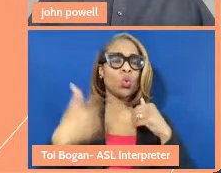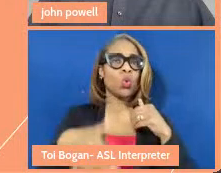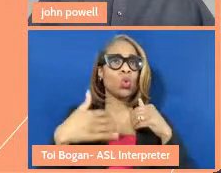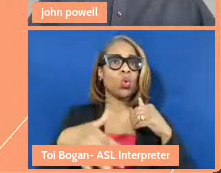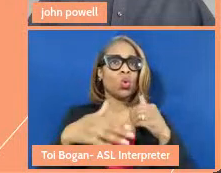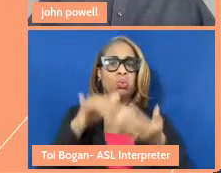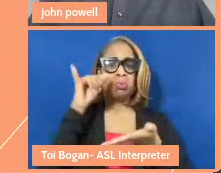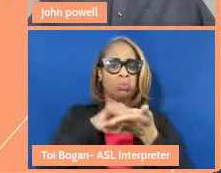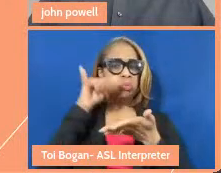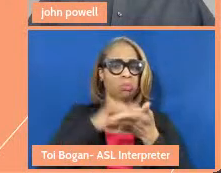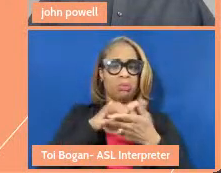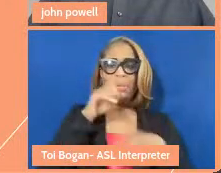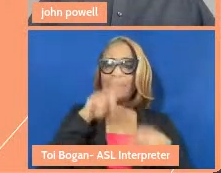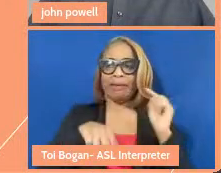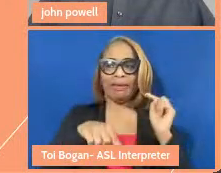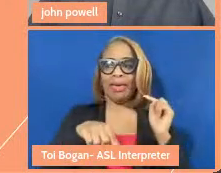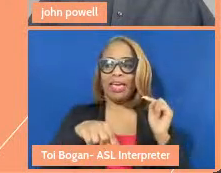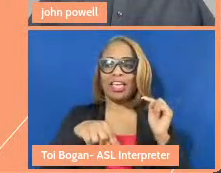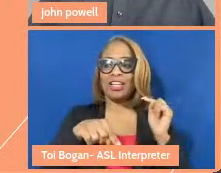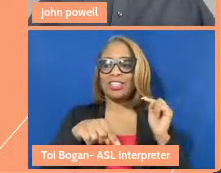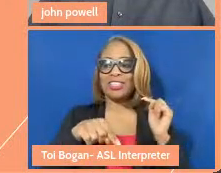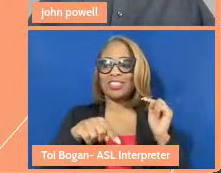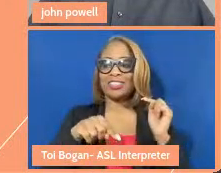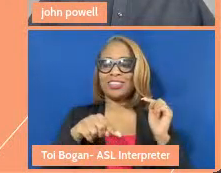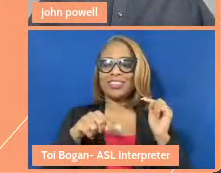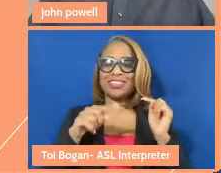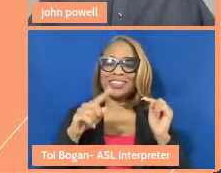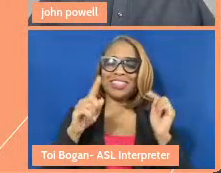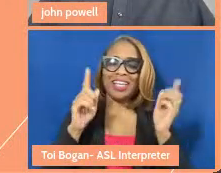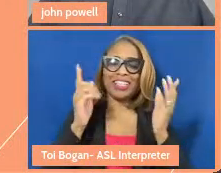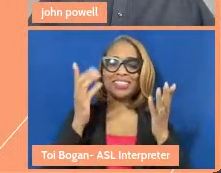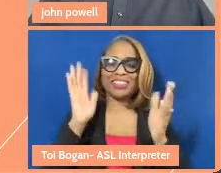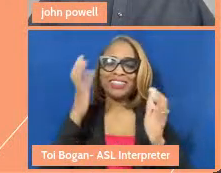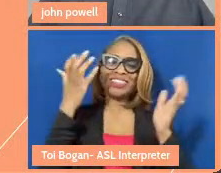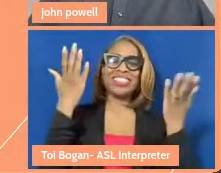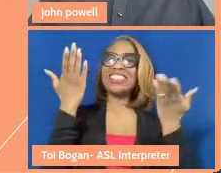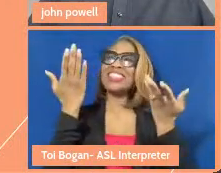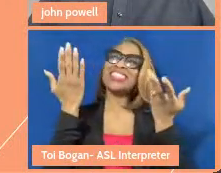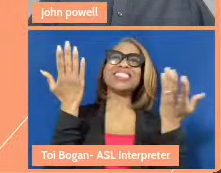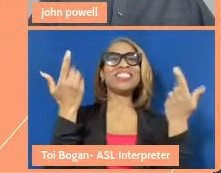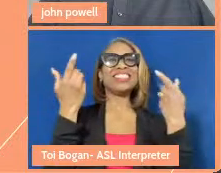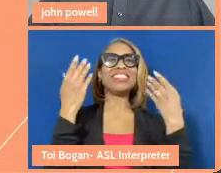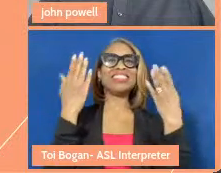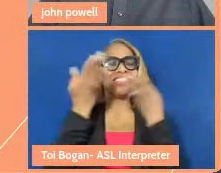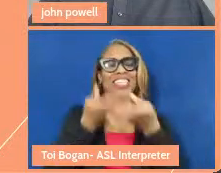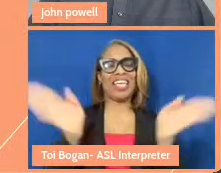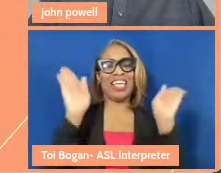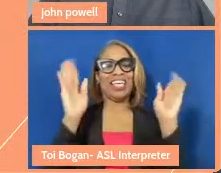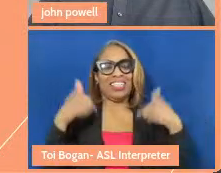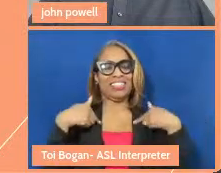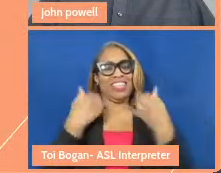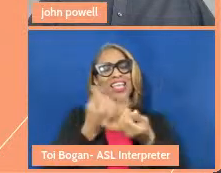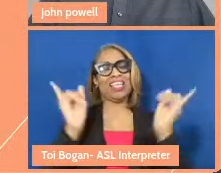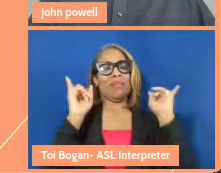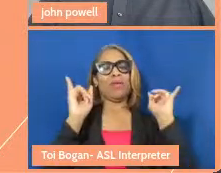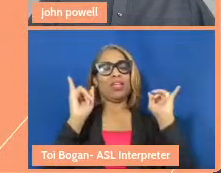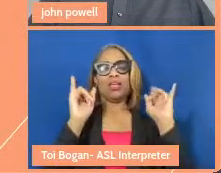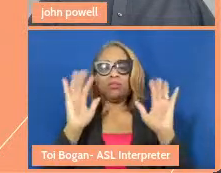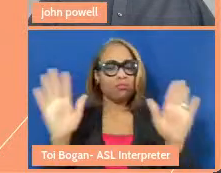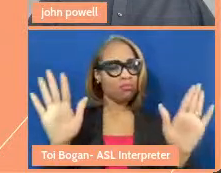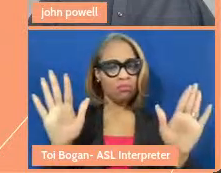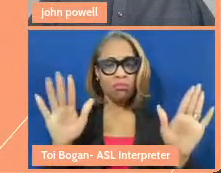to maintain an illusion of independence. Slowing down, needing to have more rest,